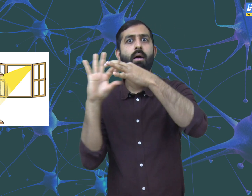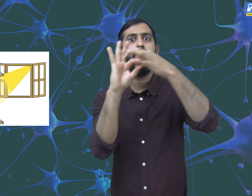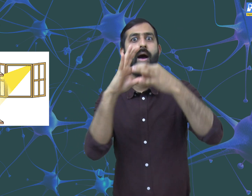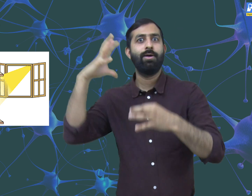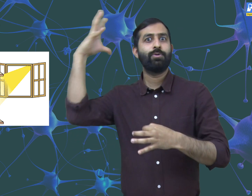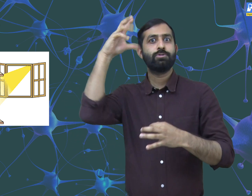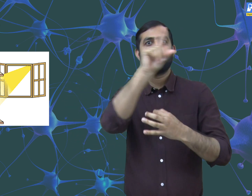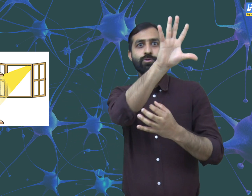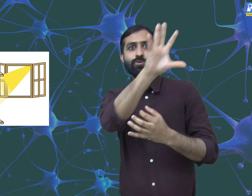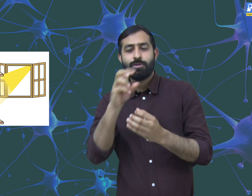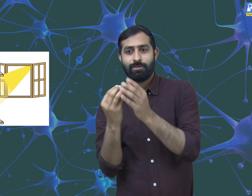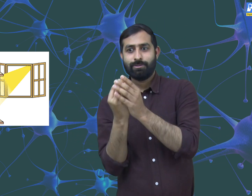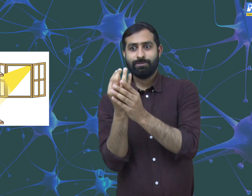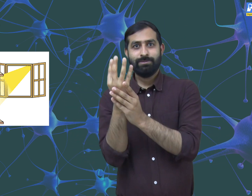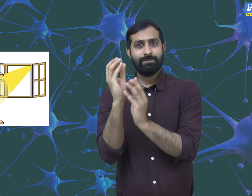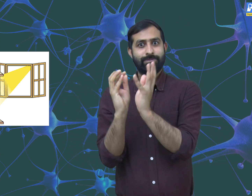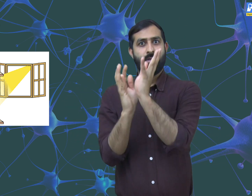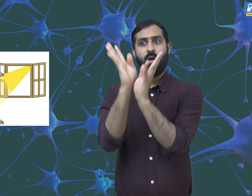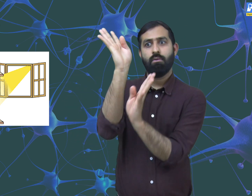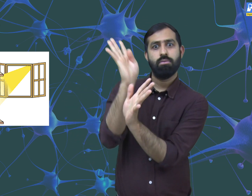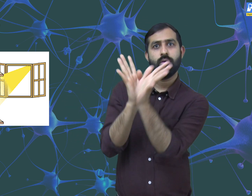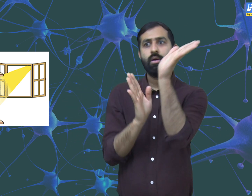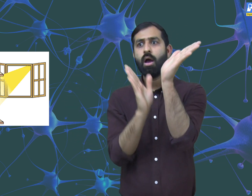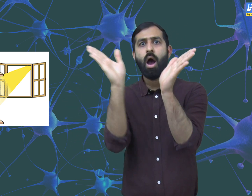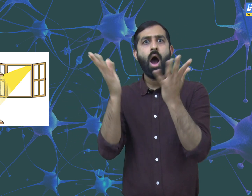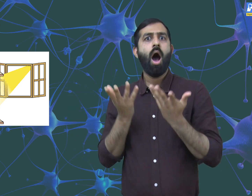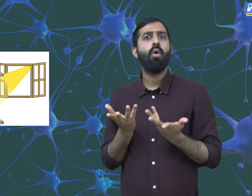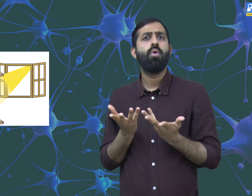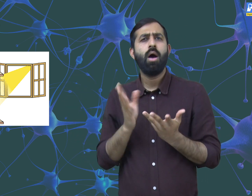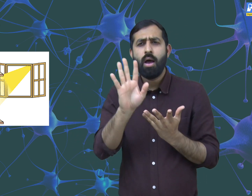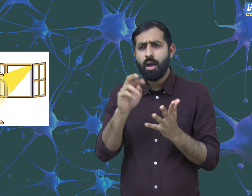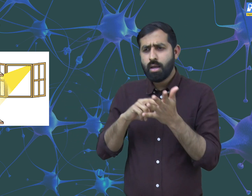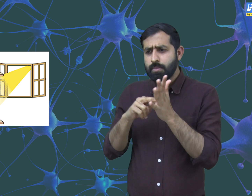Plants get energy from the sunlight which help them to grow.